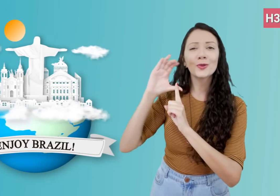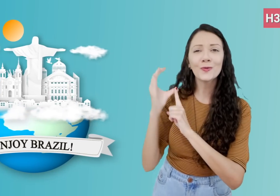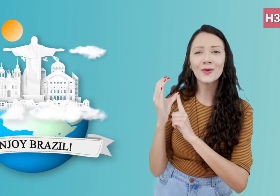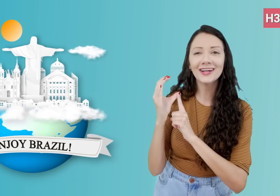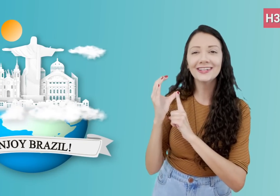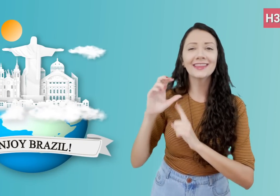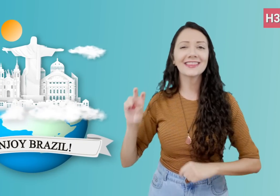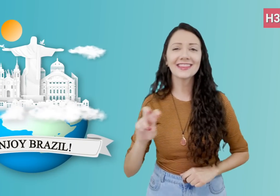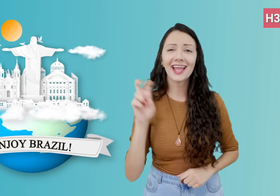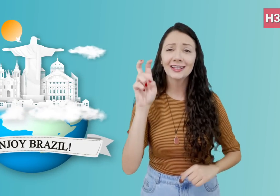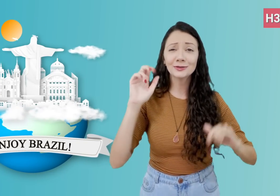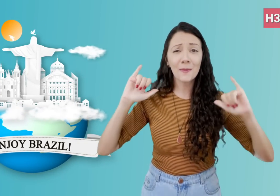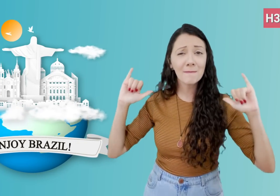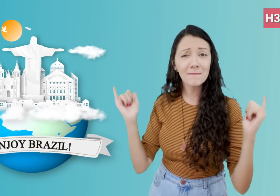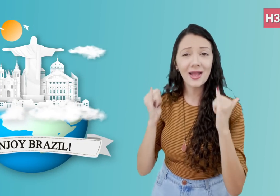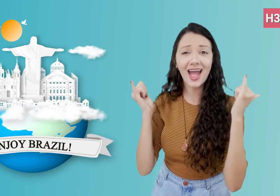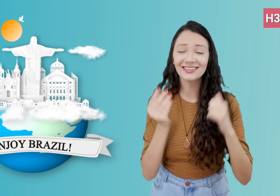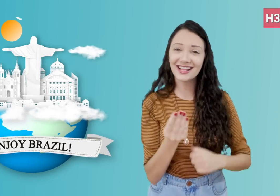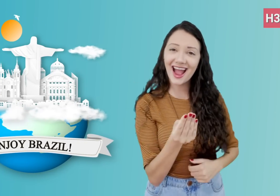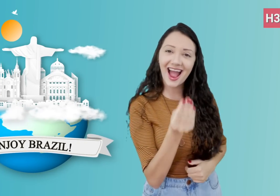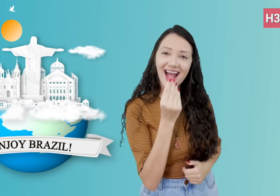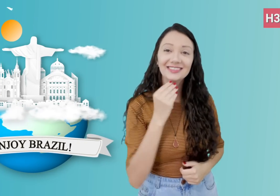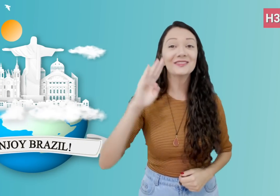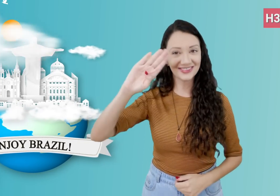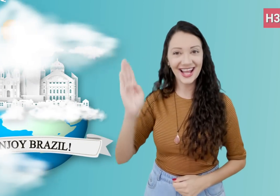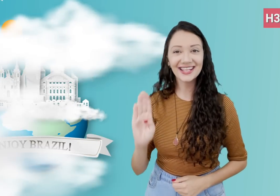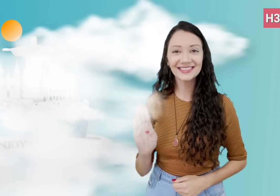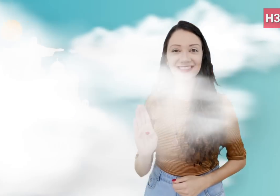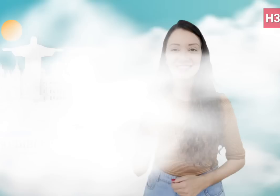Culture, travel, party, food in Brazil!